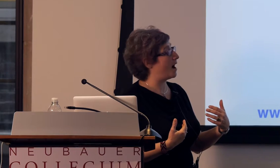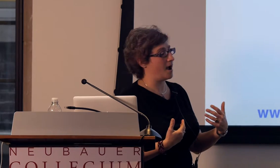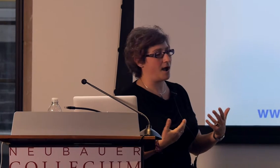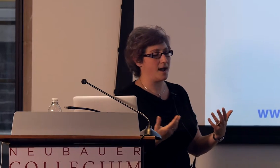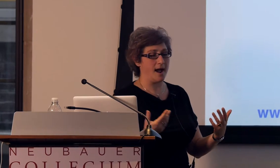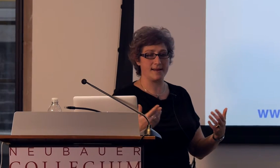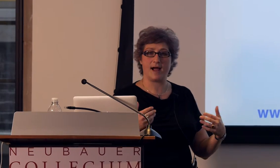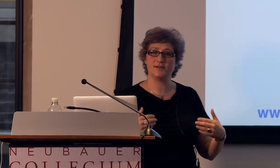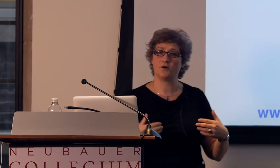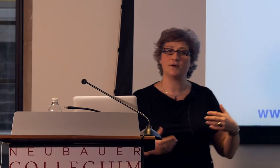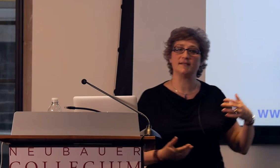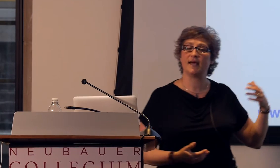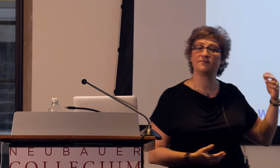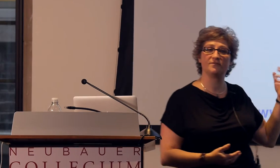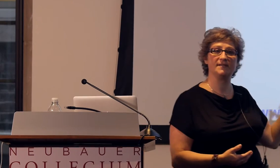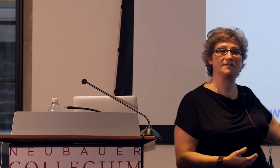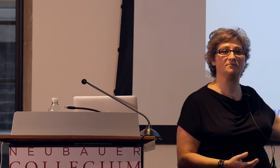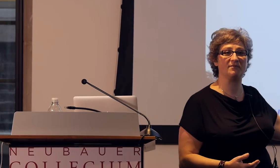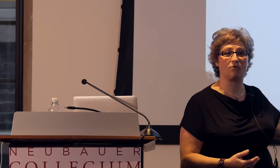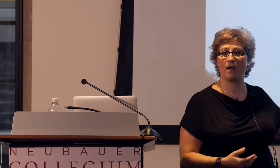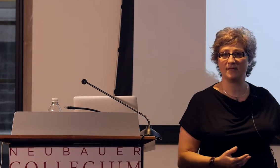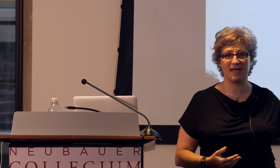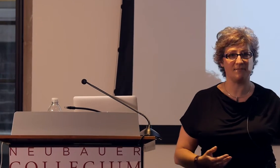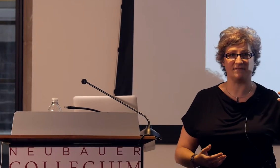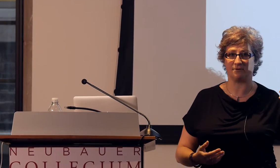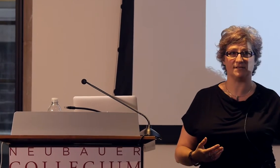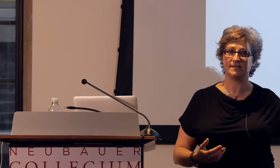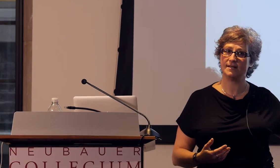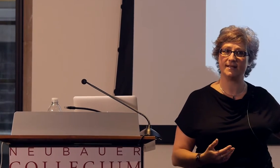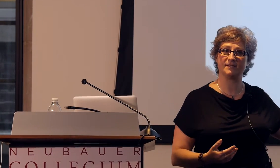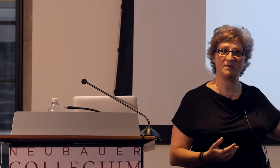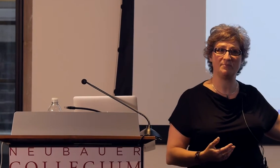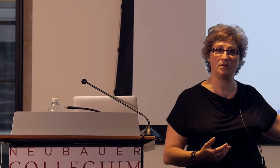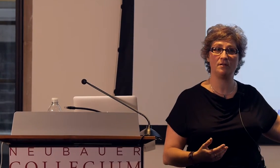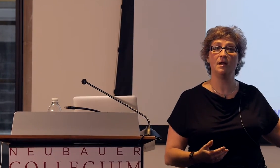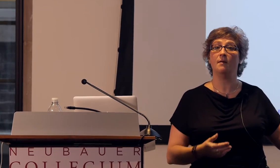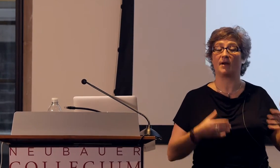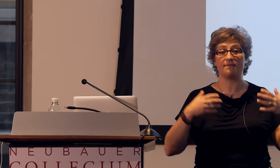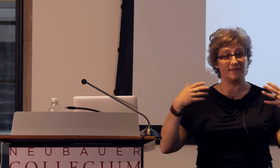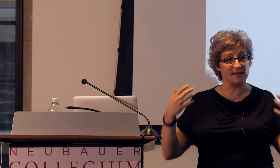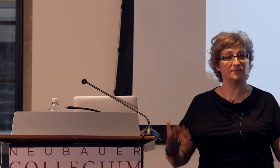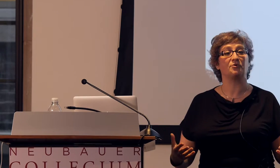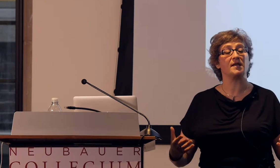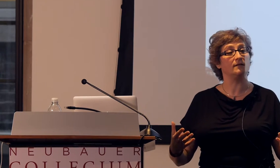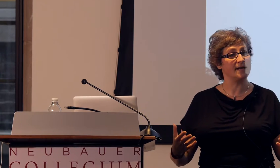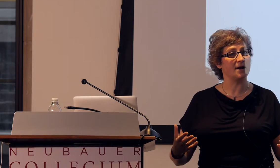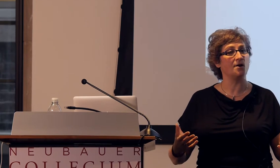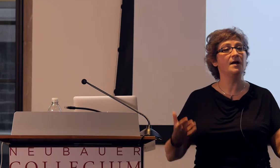so I don't intend for this to be robbing them of their dignity as people, but I think it's pretty clear